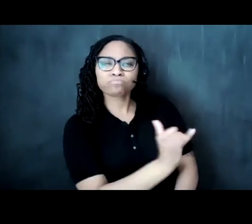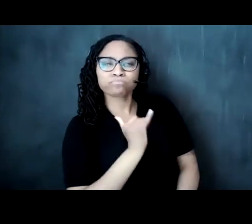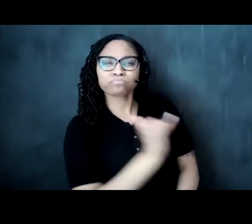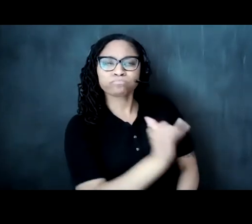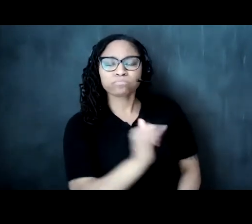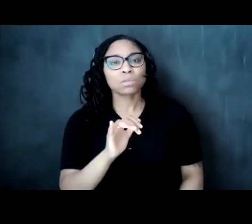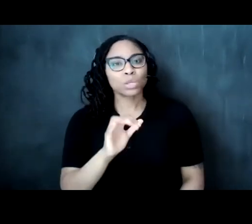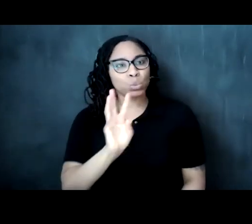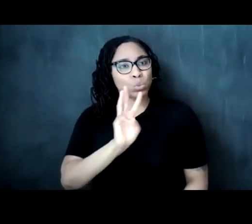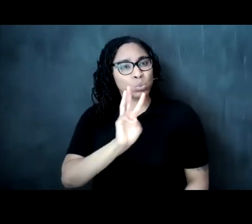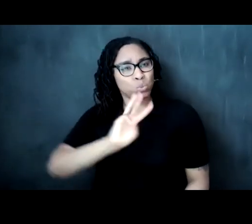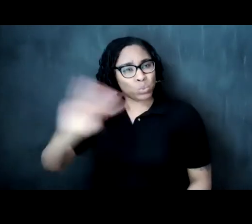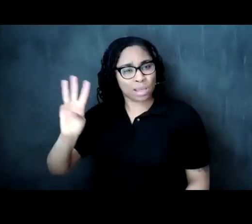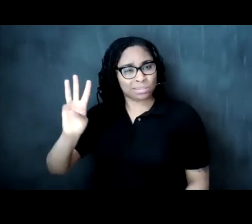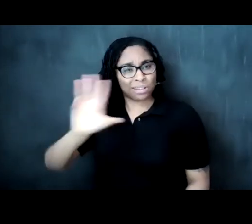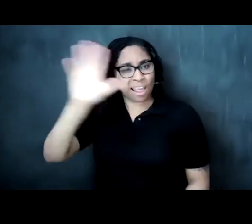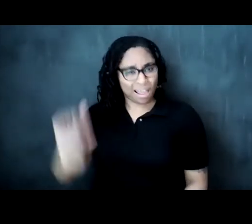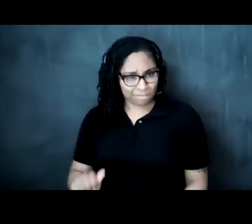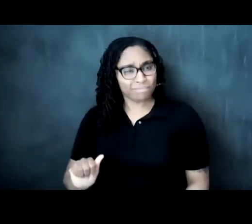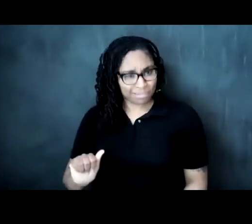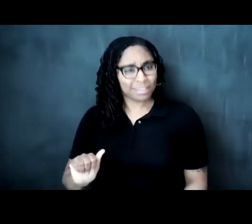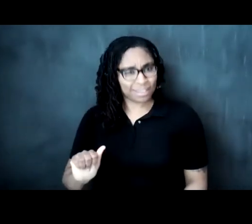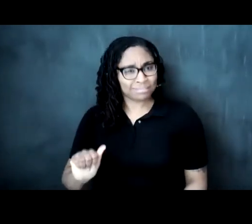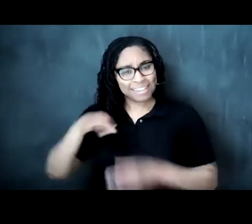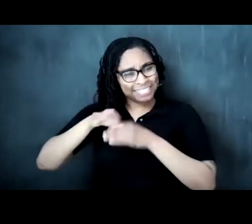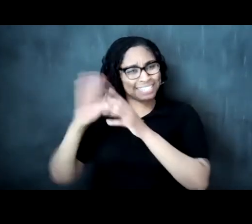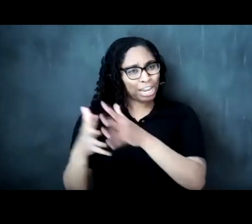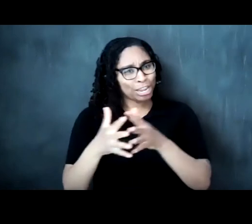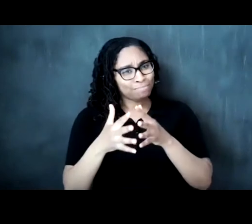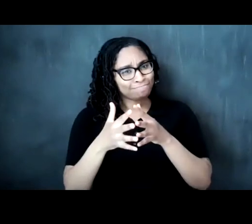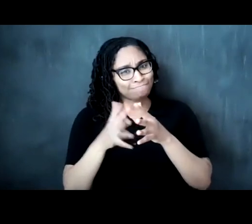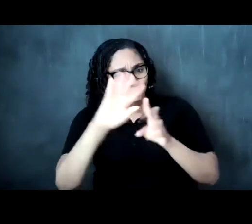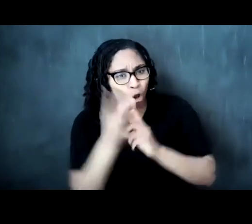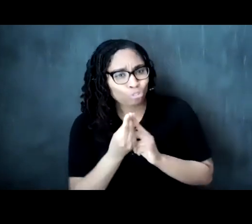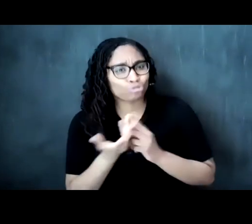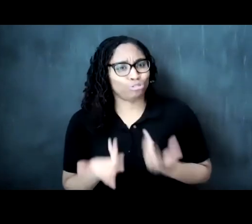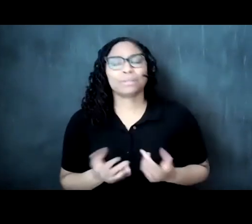tea culture larissa talked about this a bit that this moment where uh we're french and arabic and